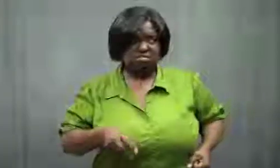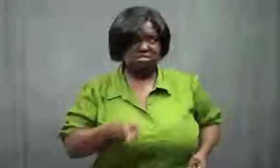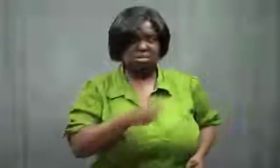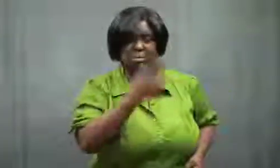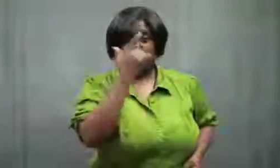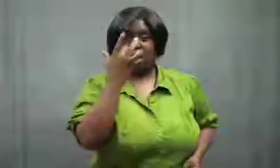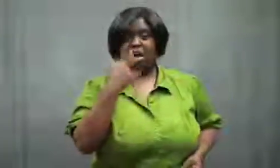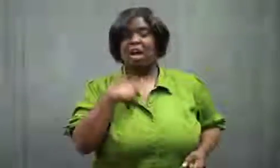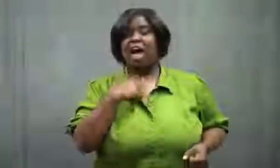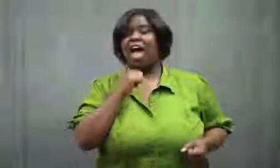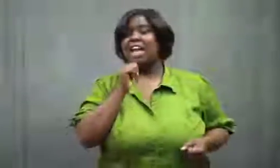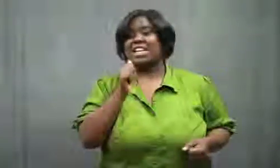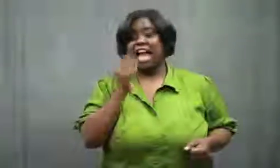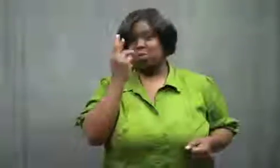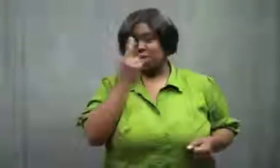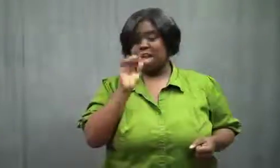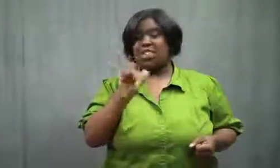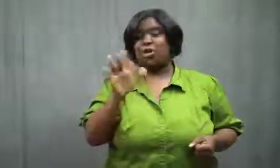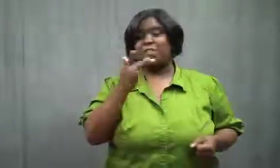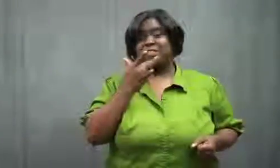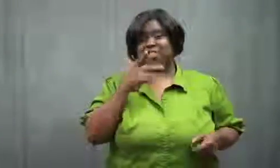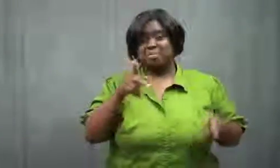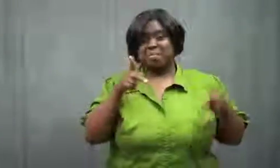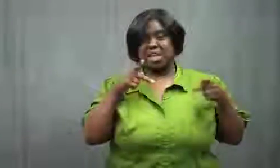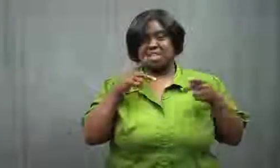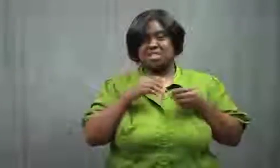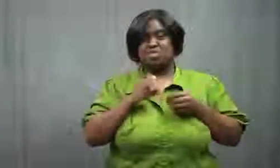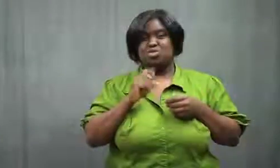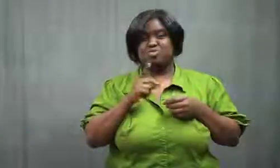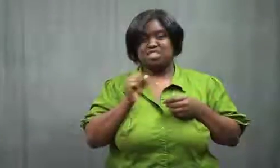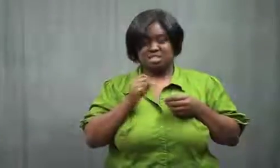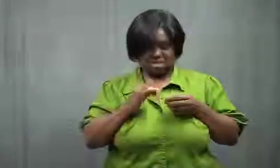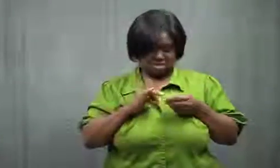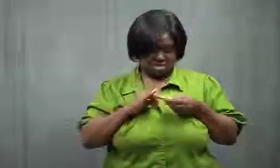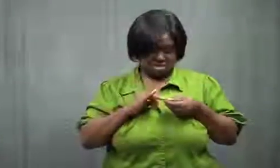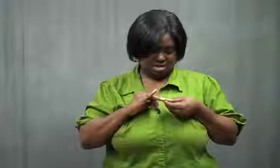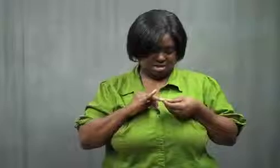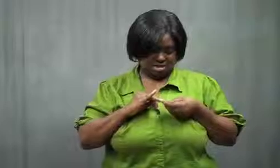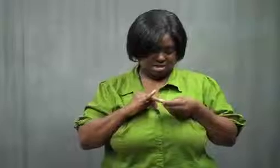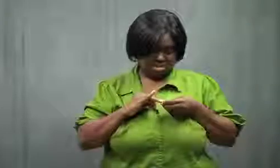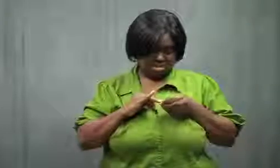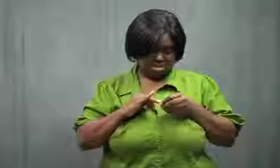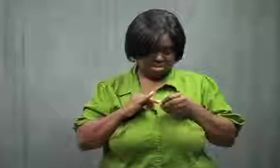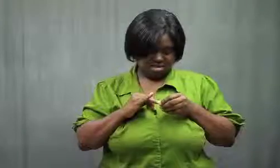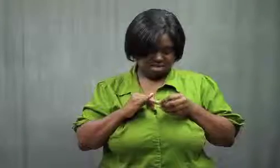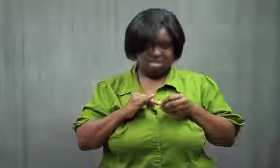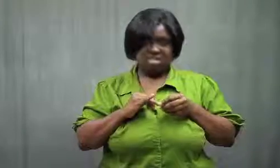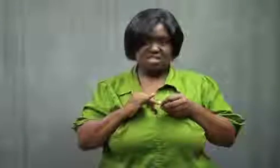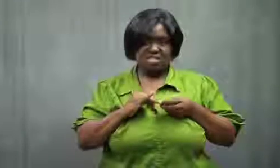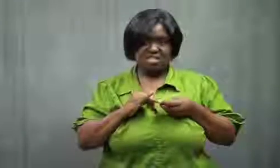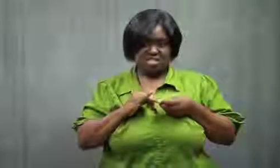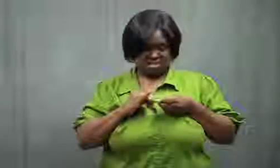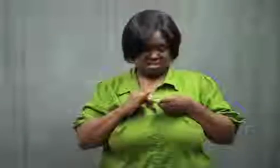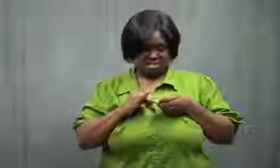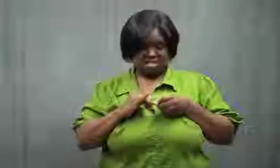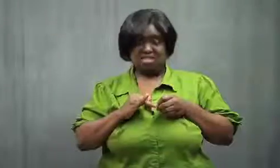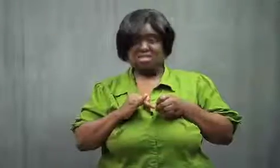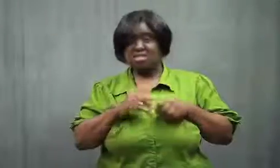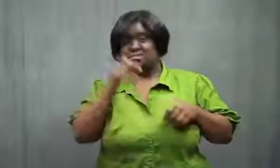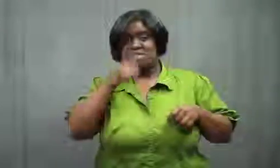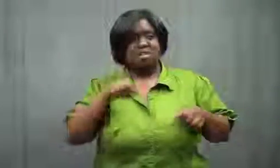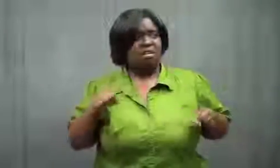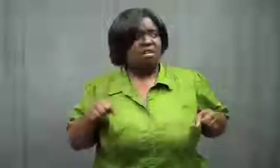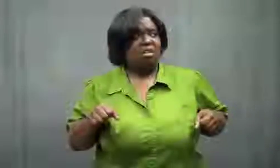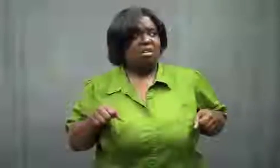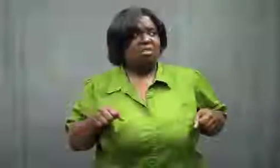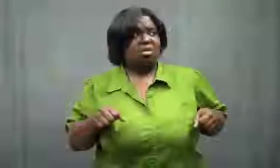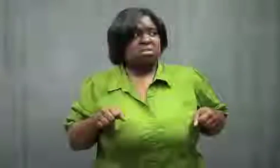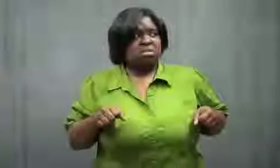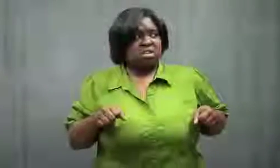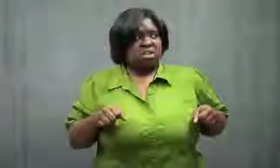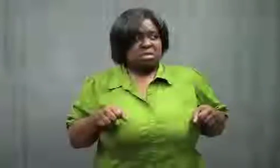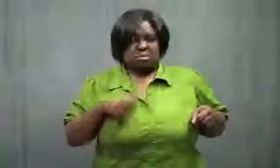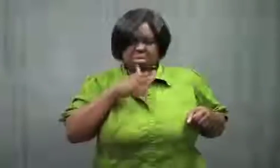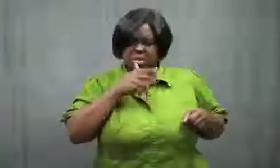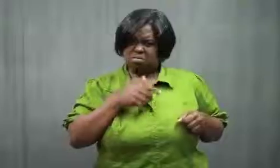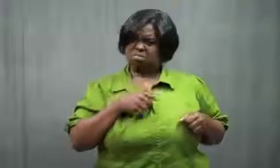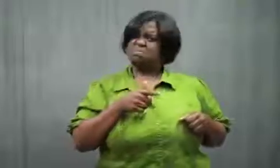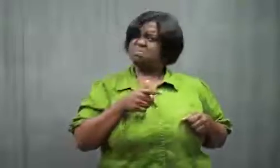I didn't realize those were her favorite pants. Oops.